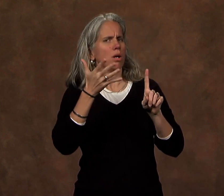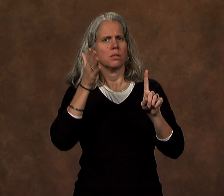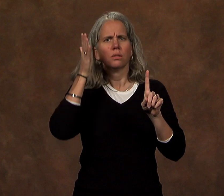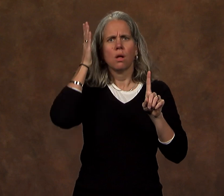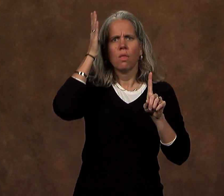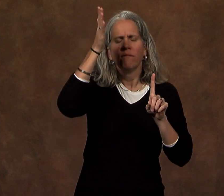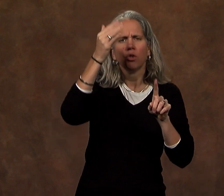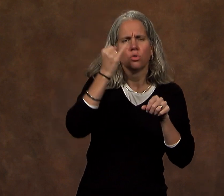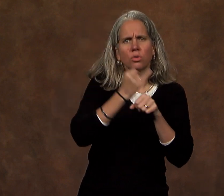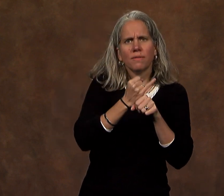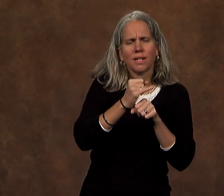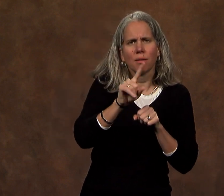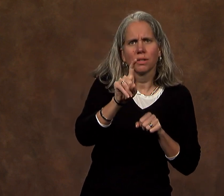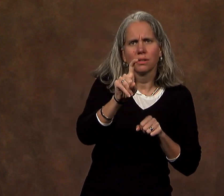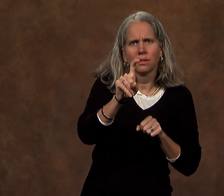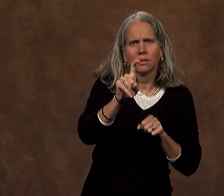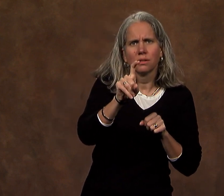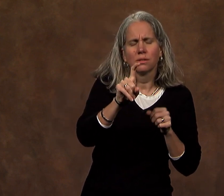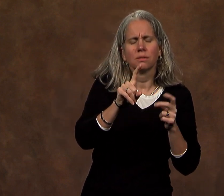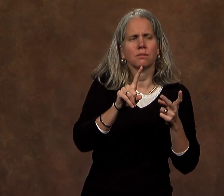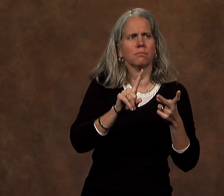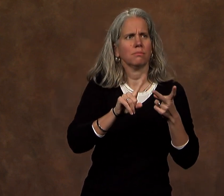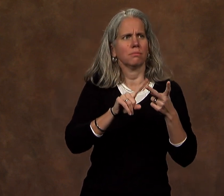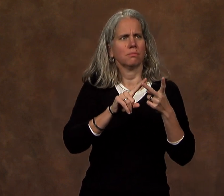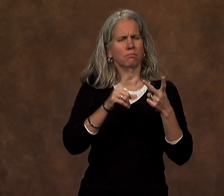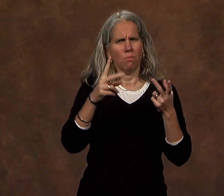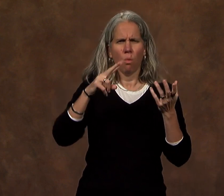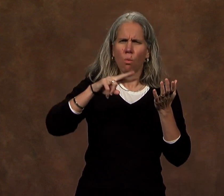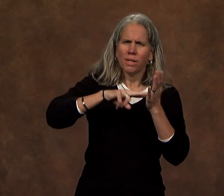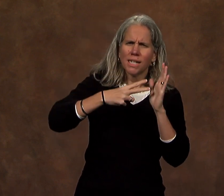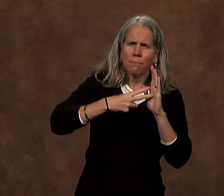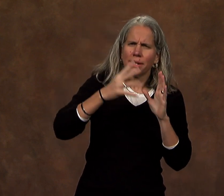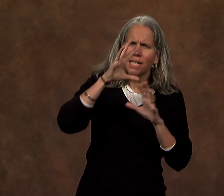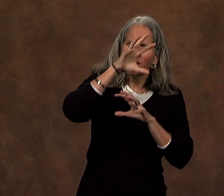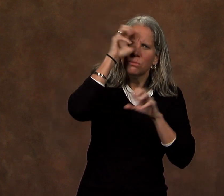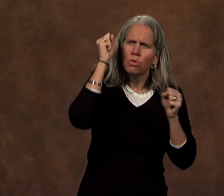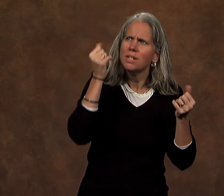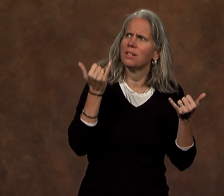questions pertaining to the future of our campus, questions about what it means